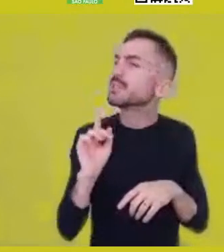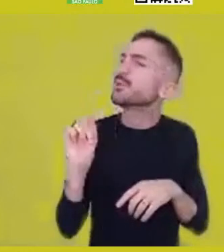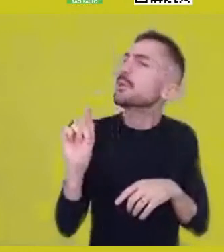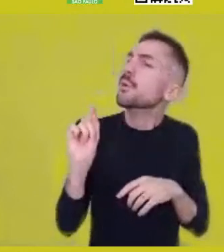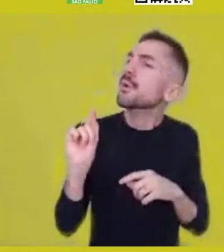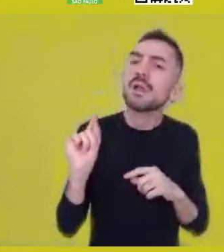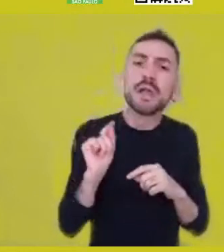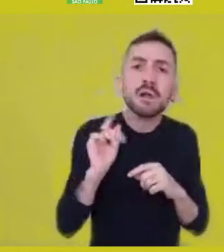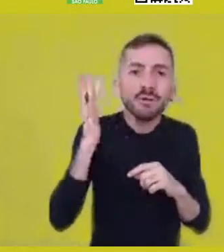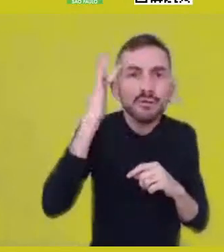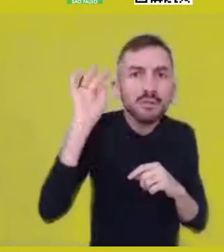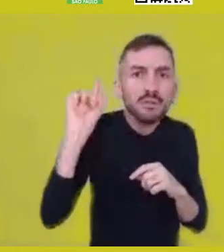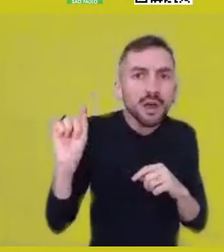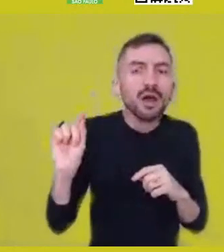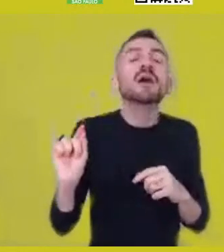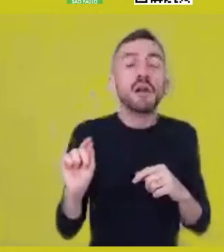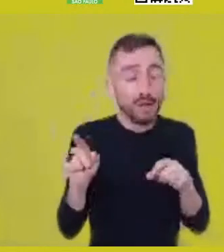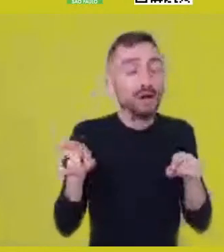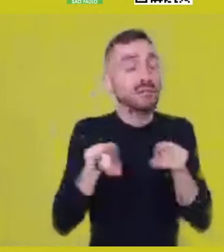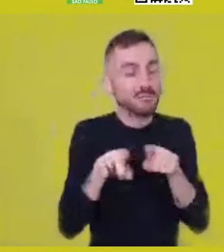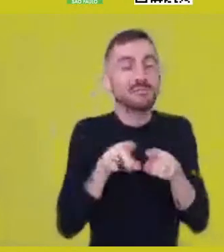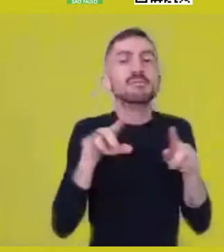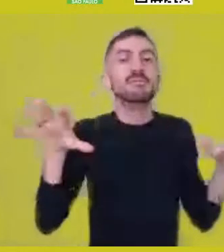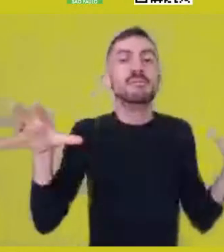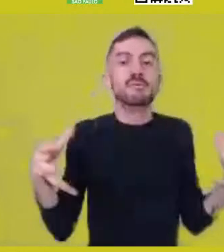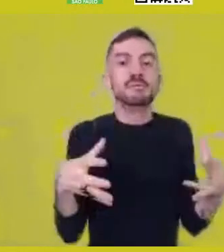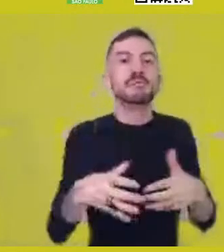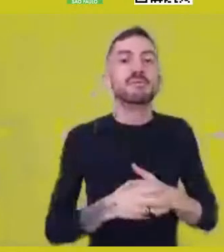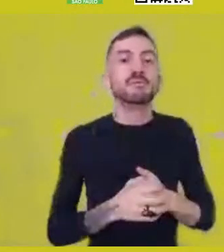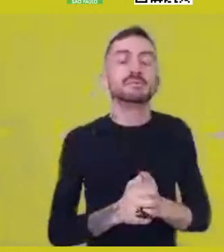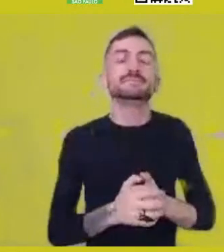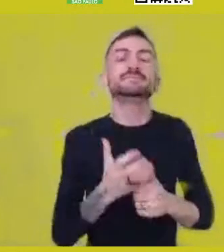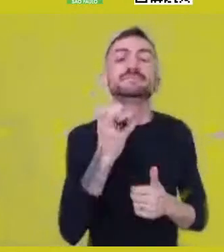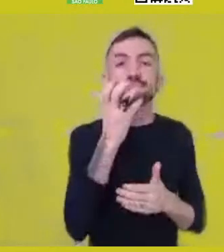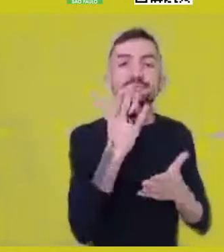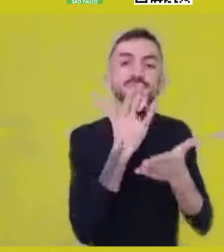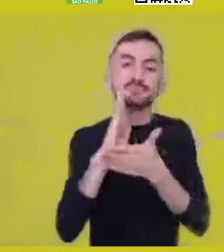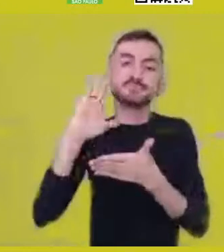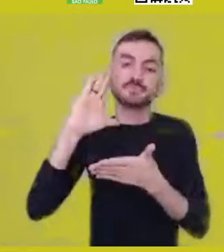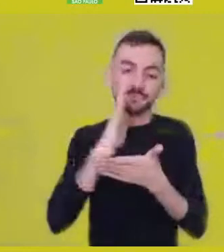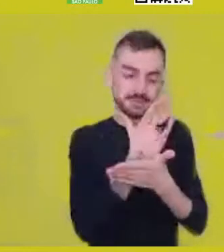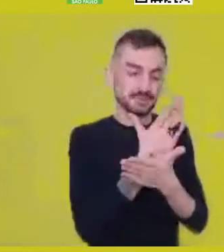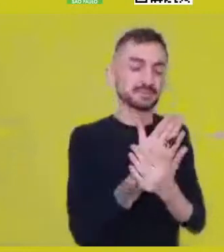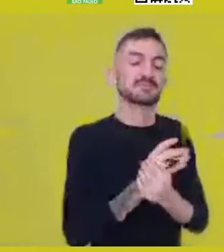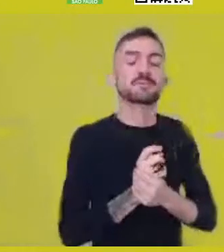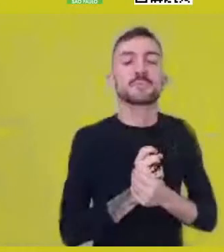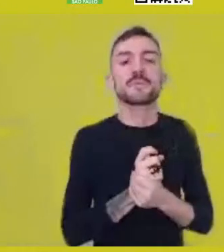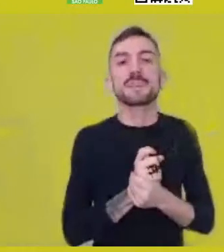Ah, and I’d like to differentiate - I do this whenever I get the chance -